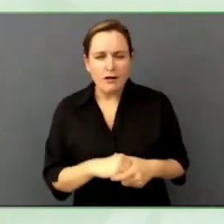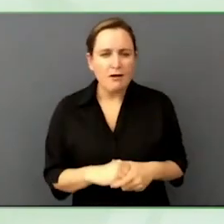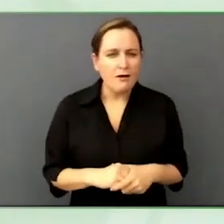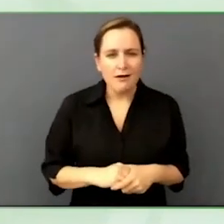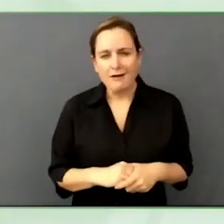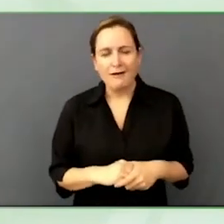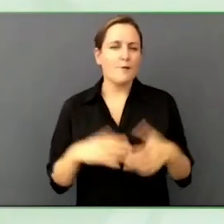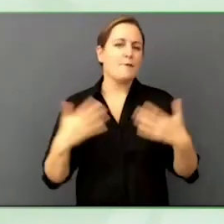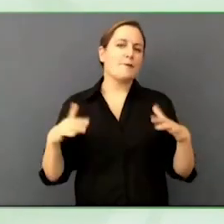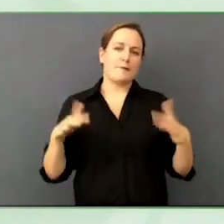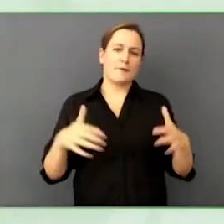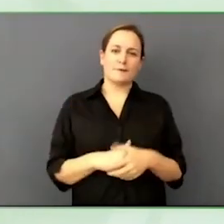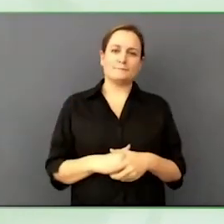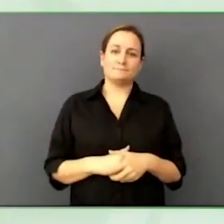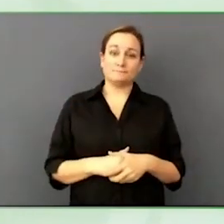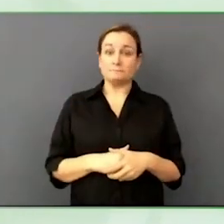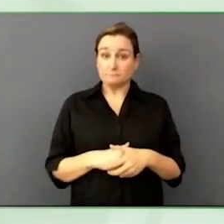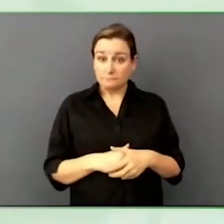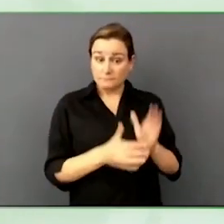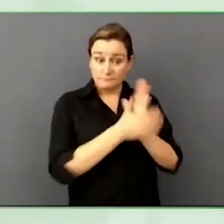A complete new reality.